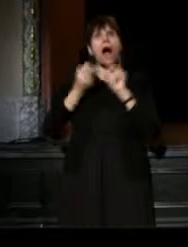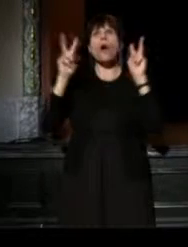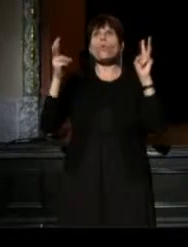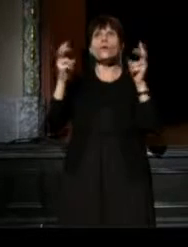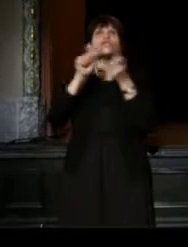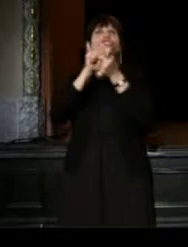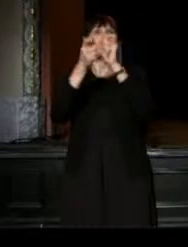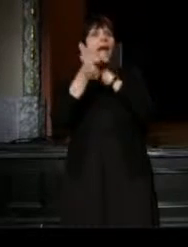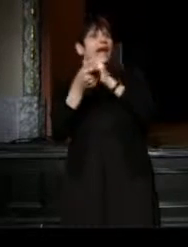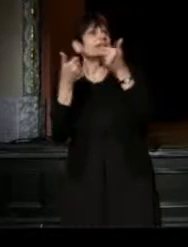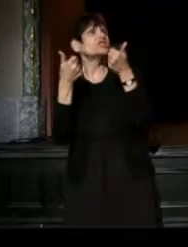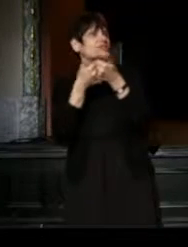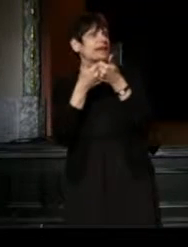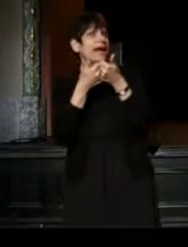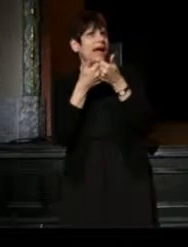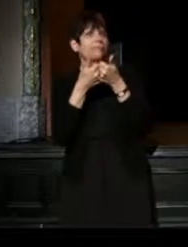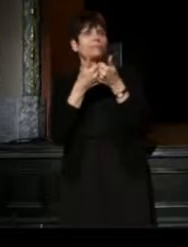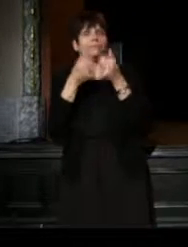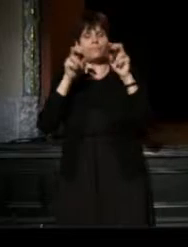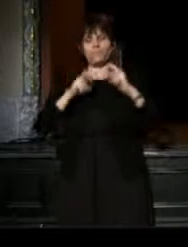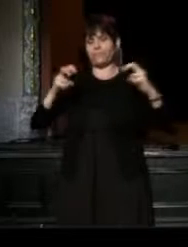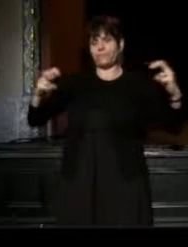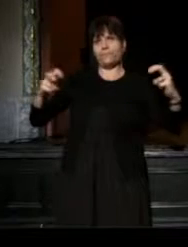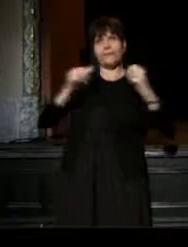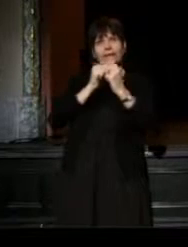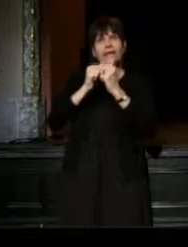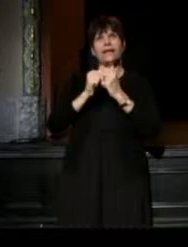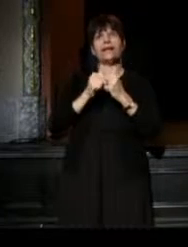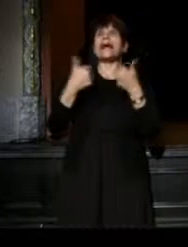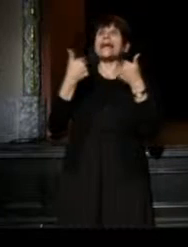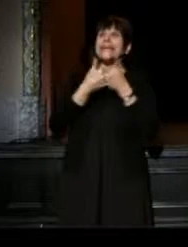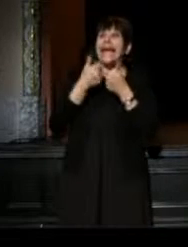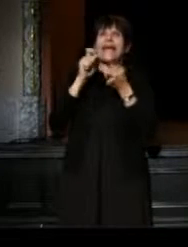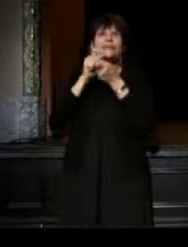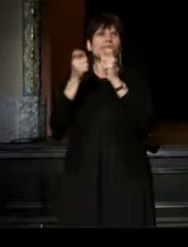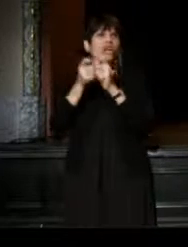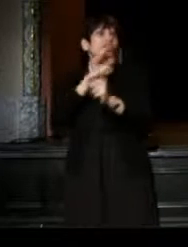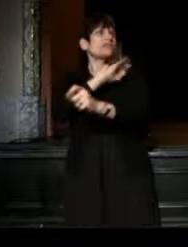We created this panel because we wanted to talk about the game changing power of theater